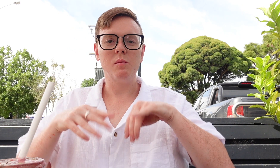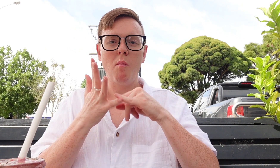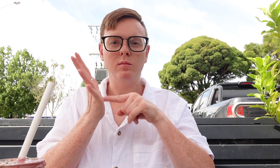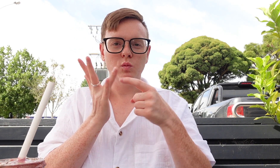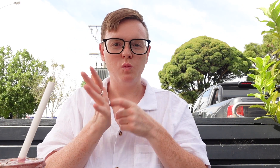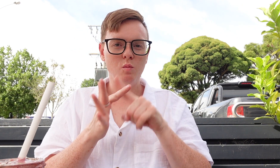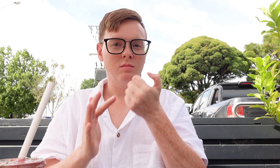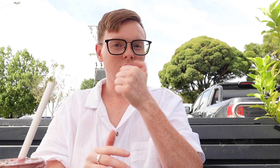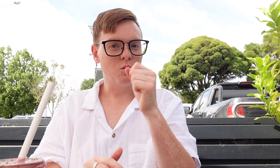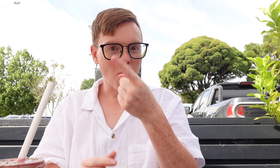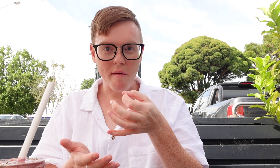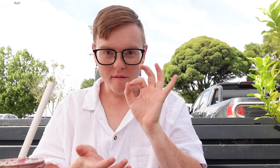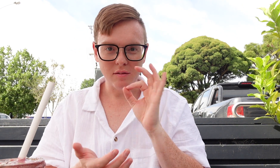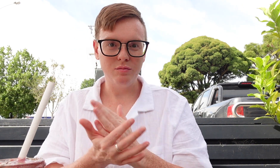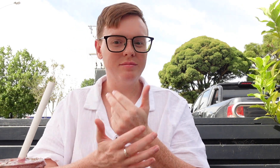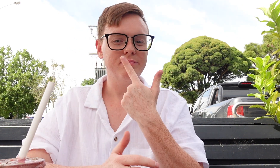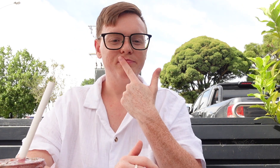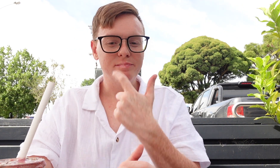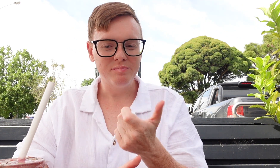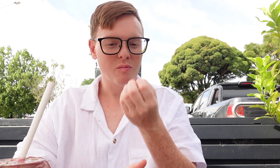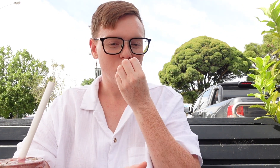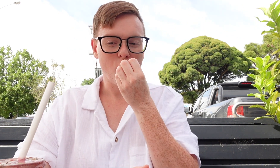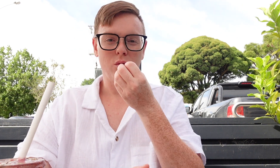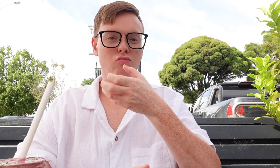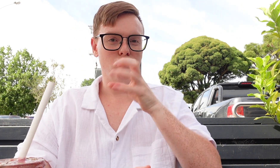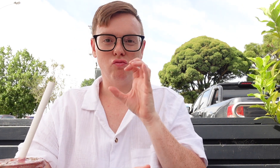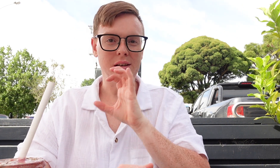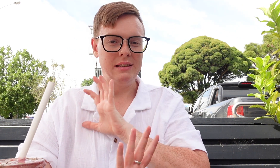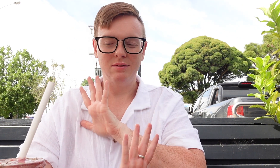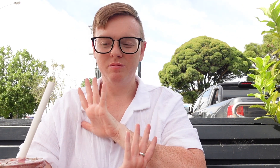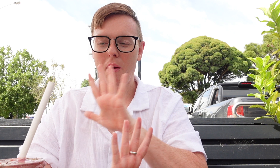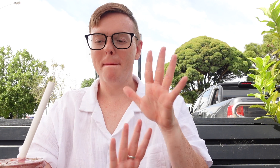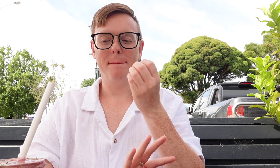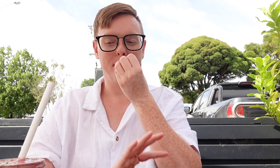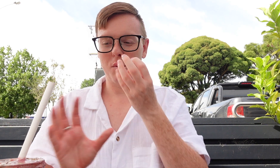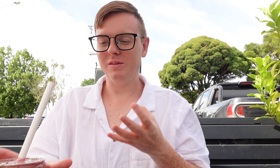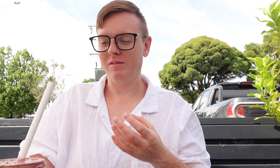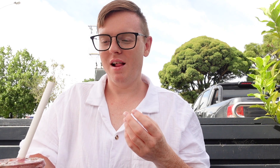I'm at Store Sixty One cafe. Beautiful foods and drink.